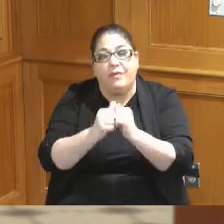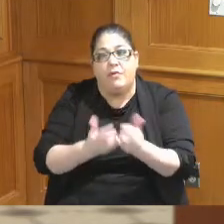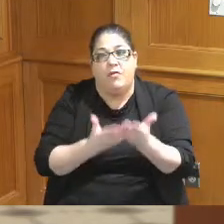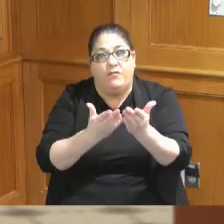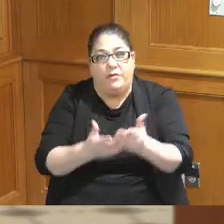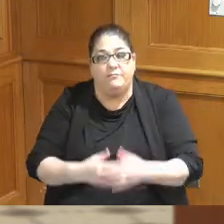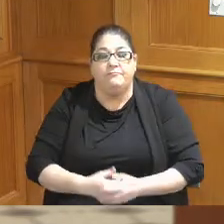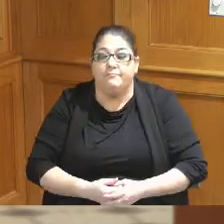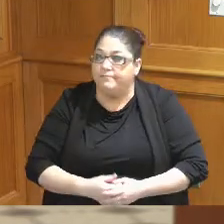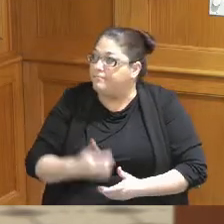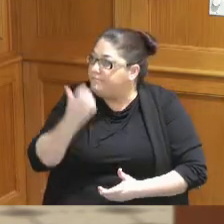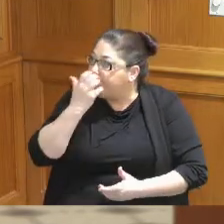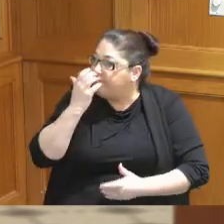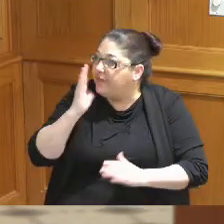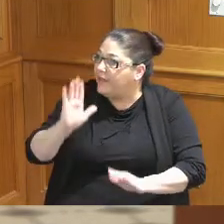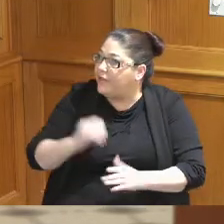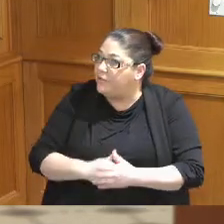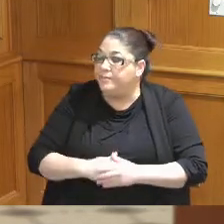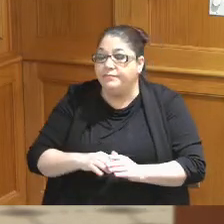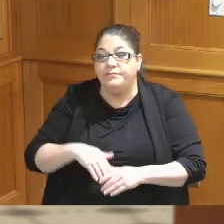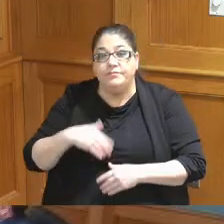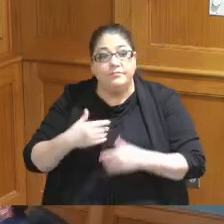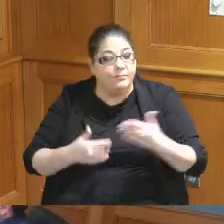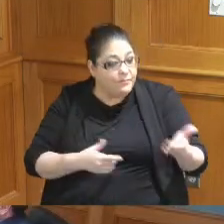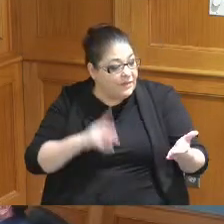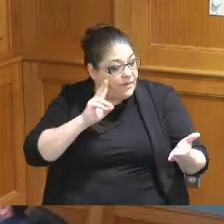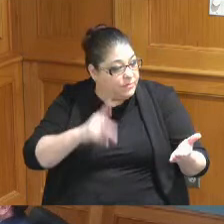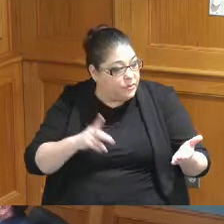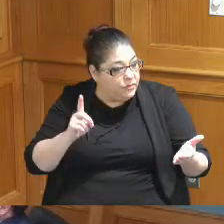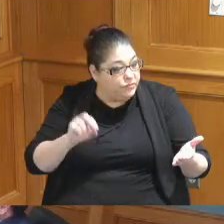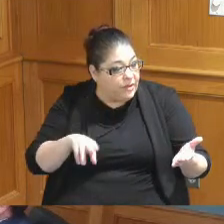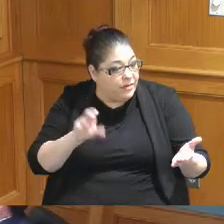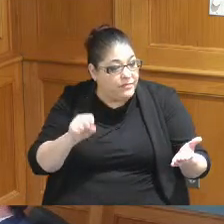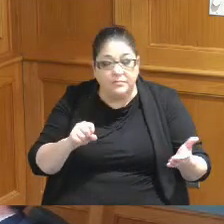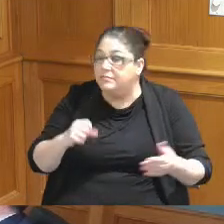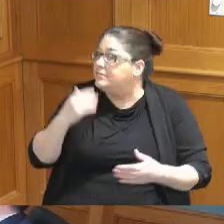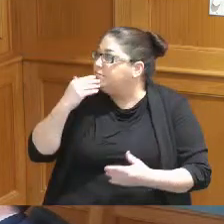awesome thank you I'll open it up Vice President Driehaus thank you thank you Michelle for being